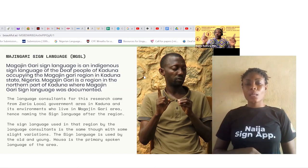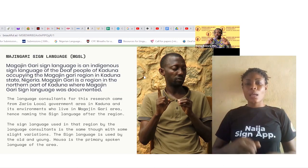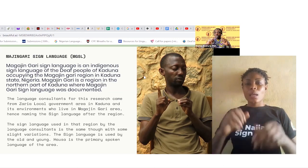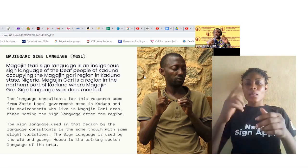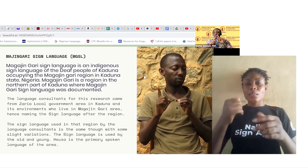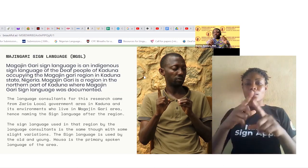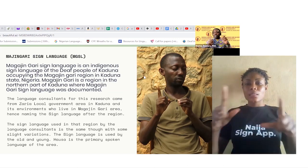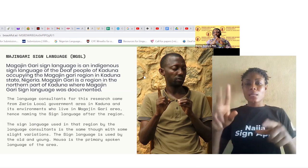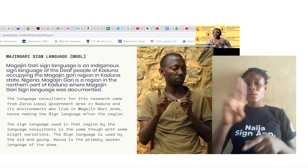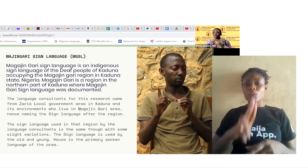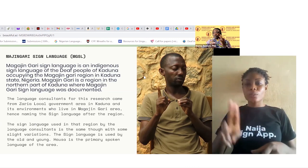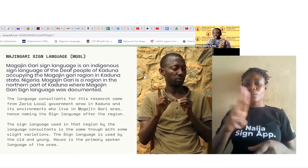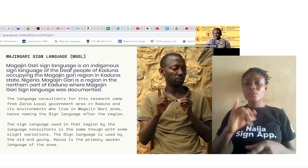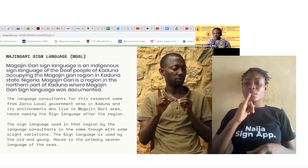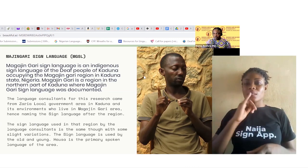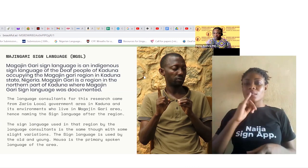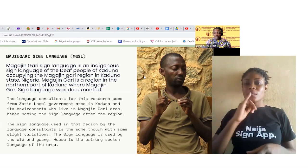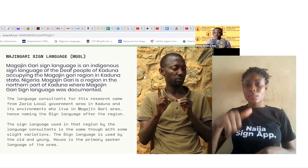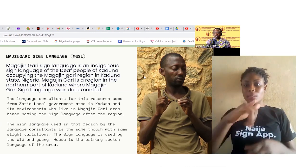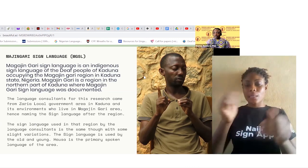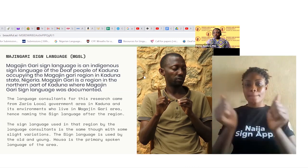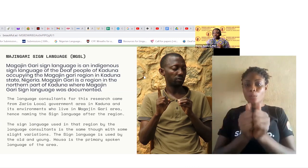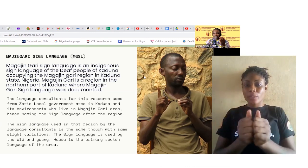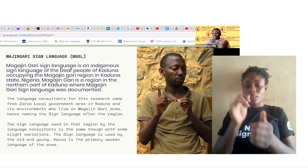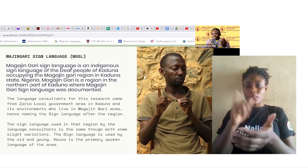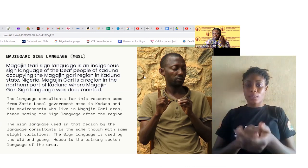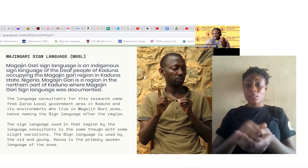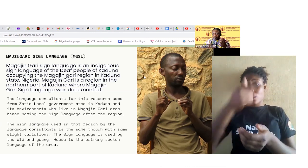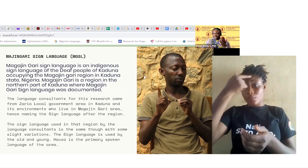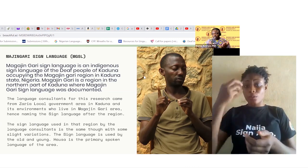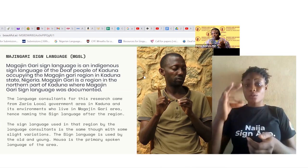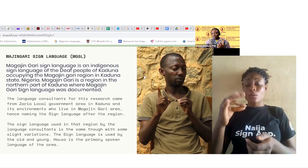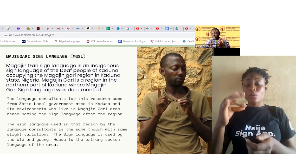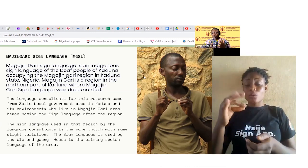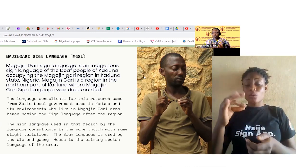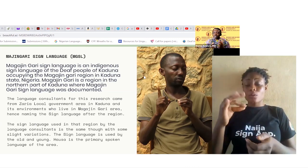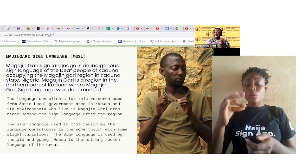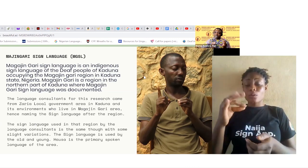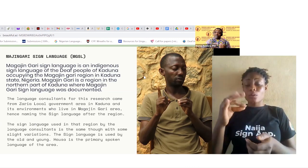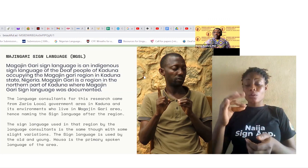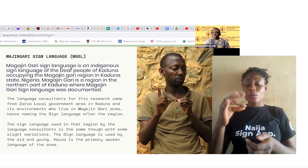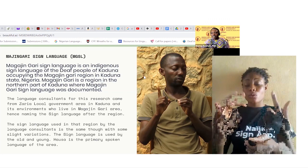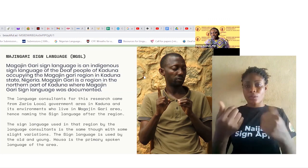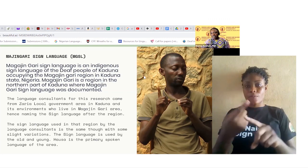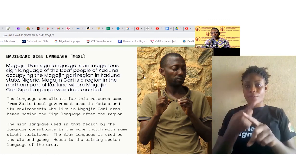where the different people came from so there is there were some you know signing varieties